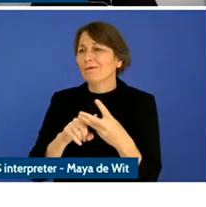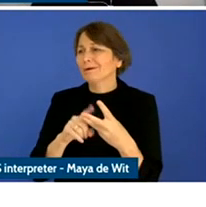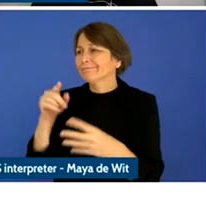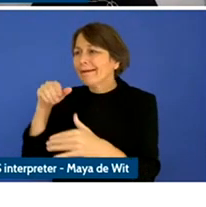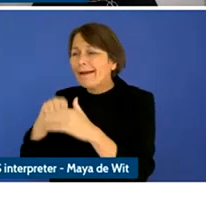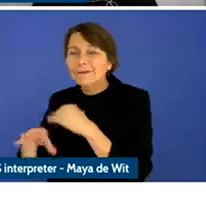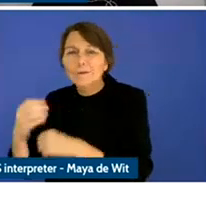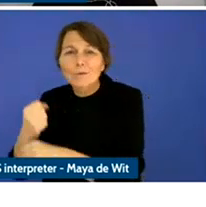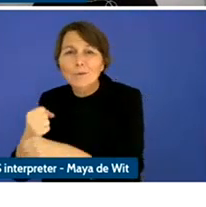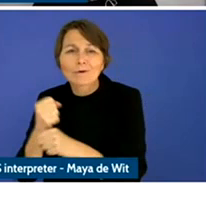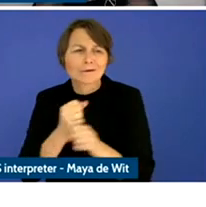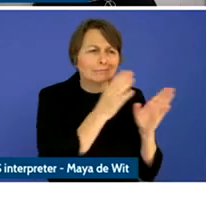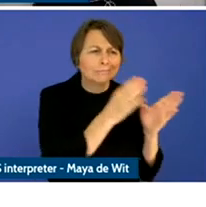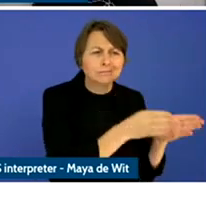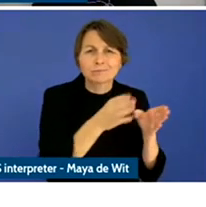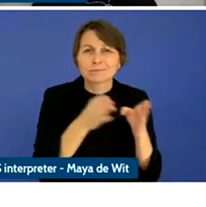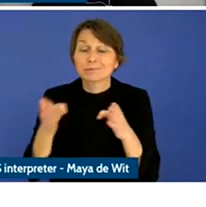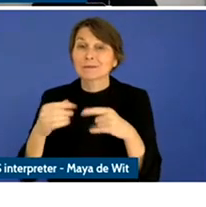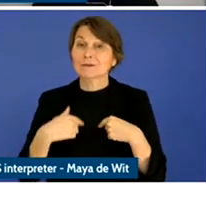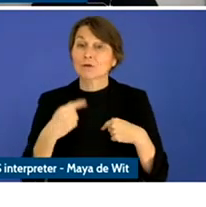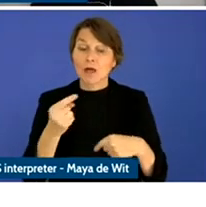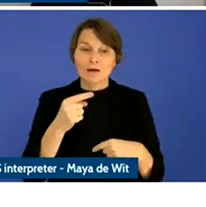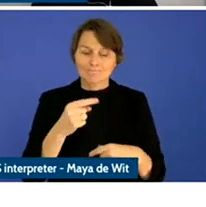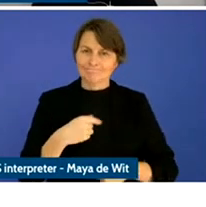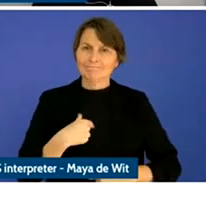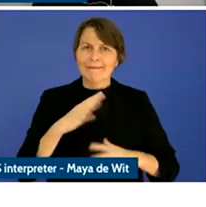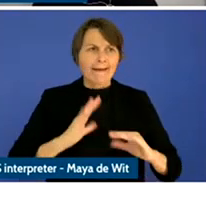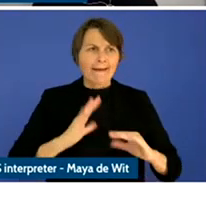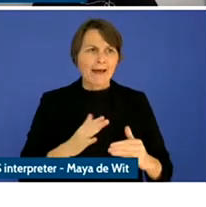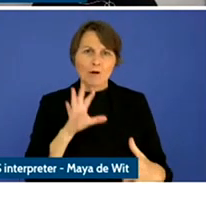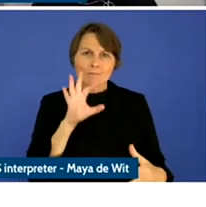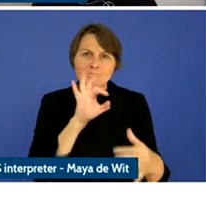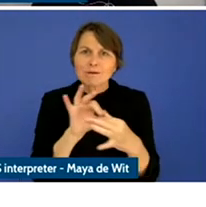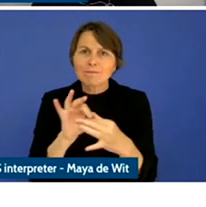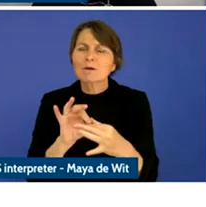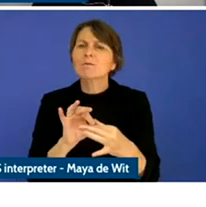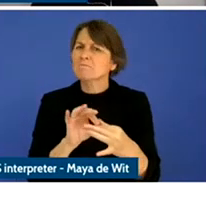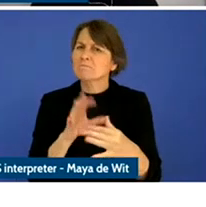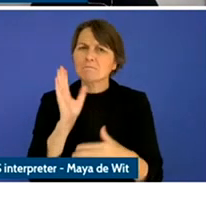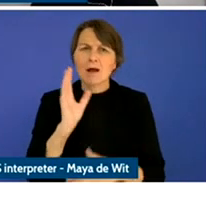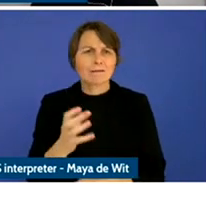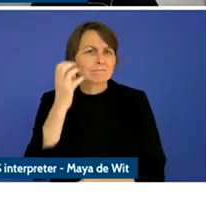really takes place across social, professional, personal educational context.